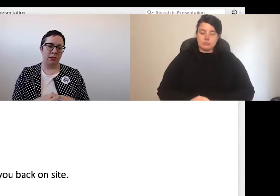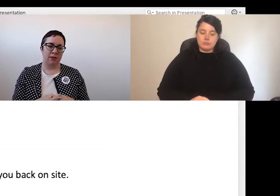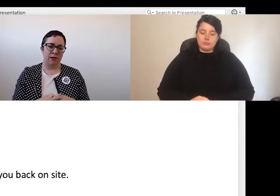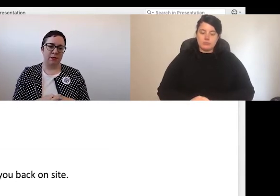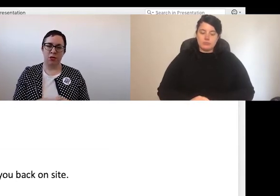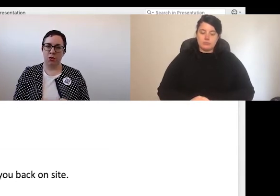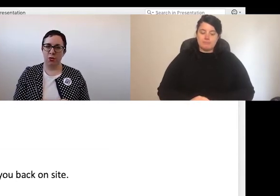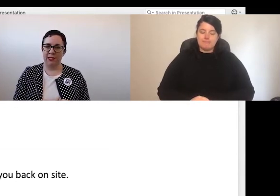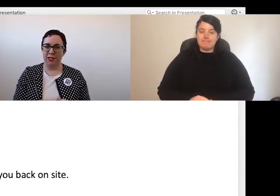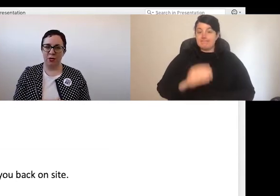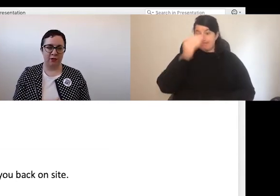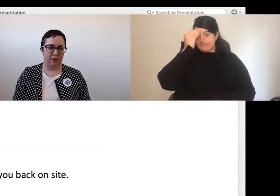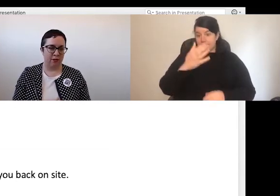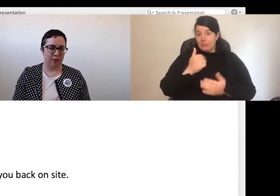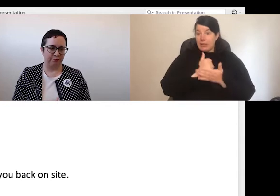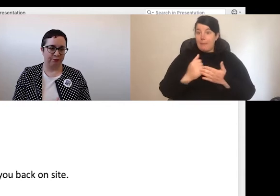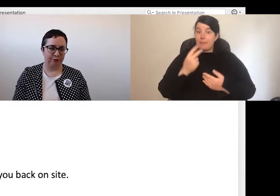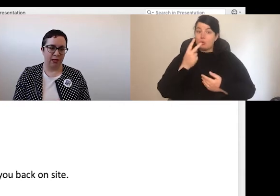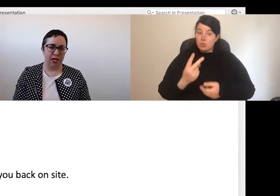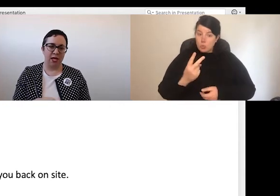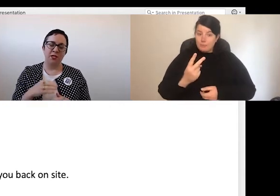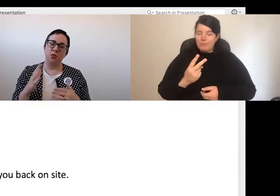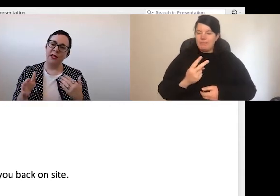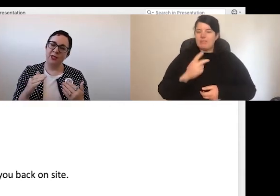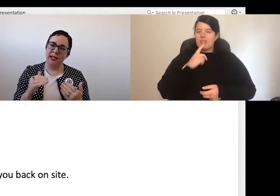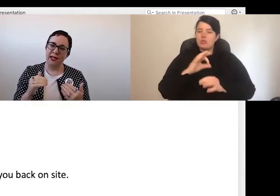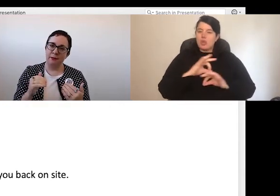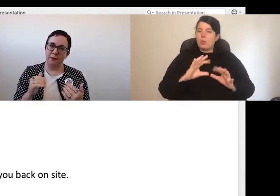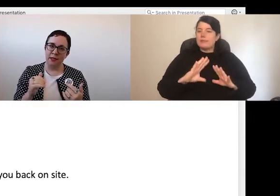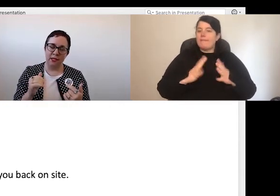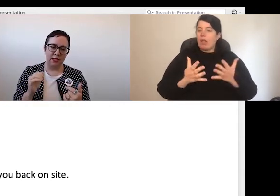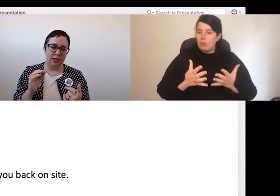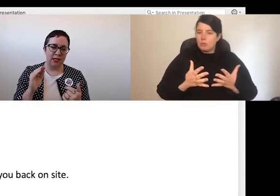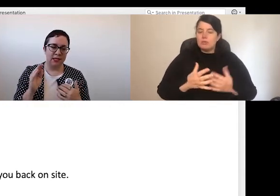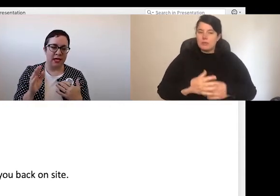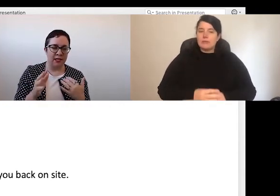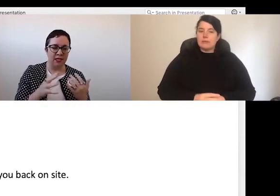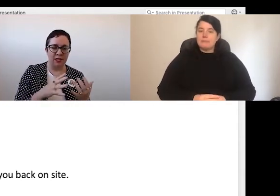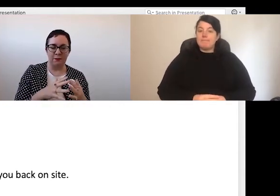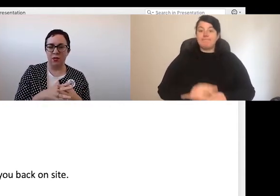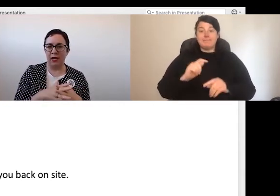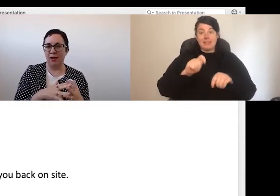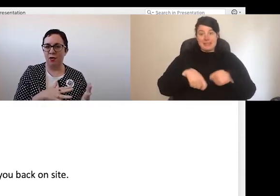Tip number 2 is "don't default". Once your team members start to split between